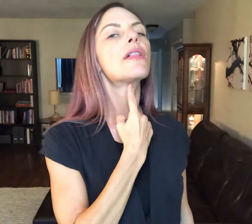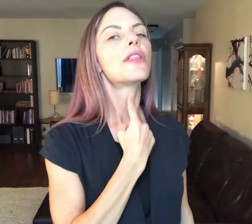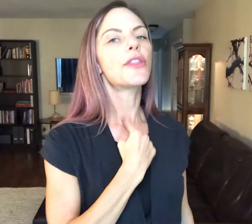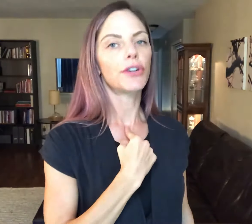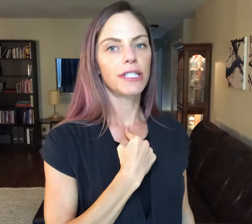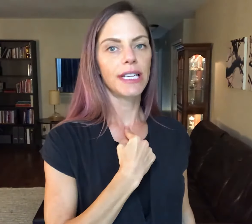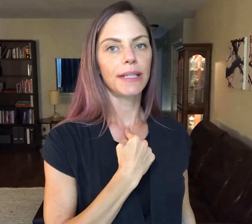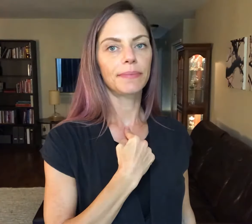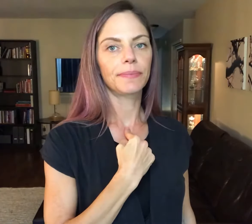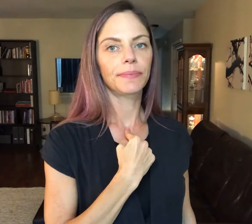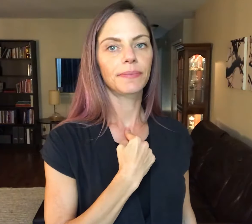"Thirsty"